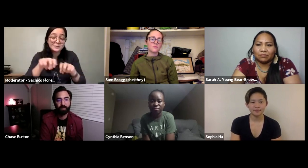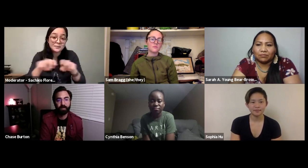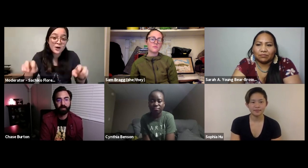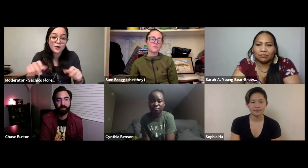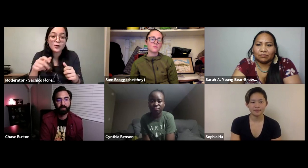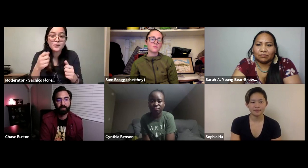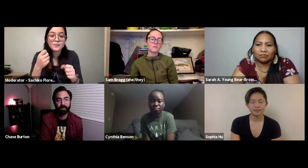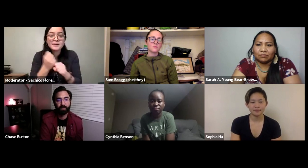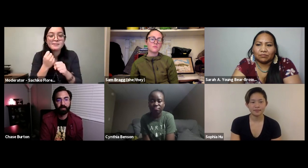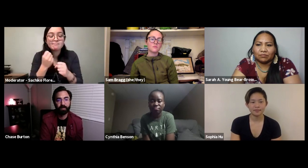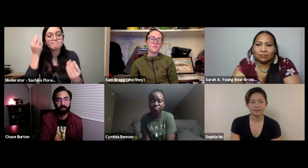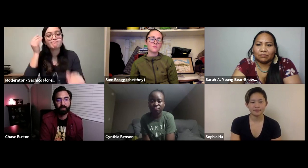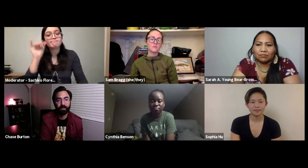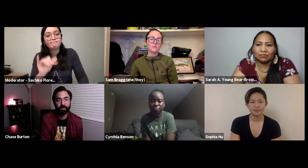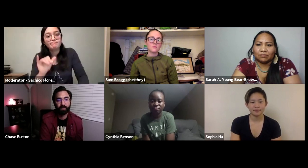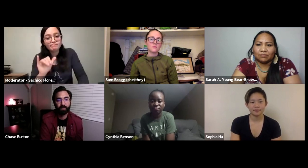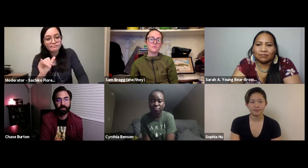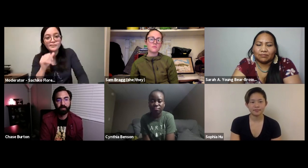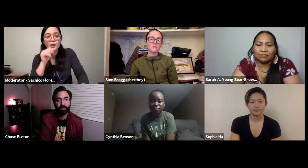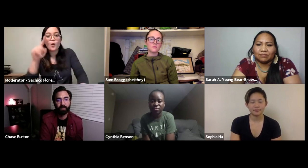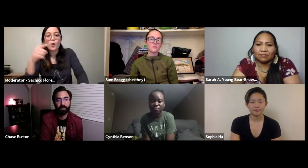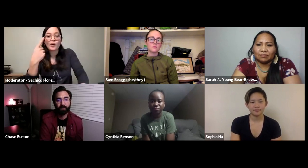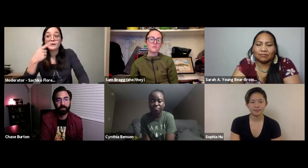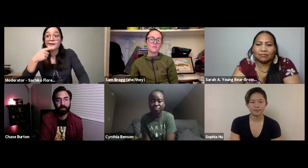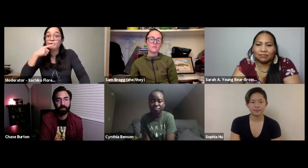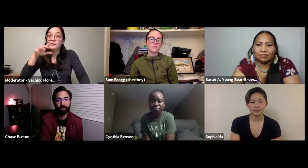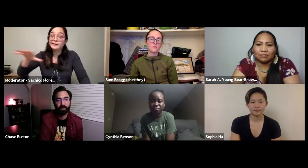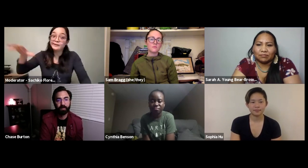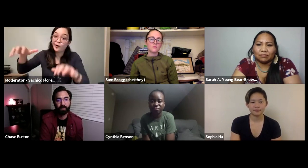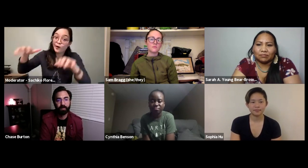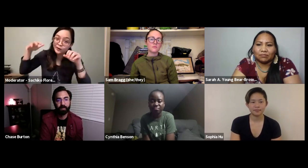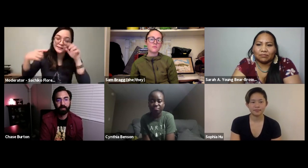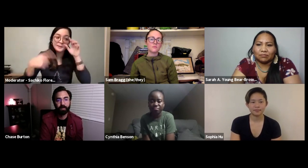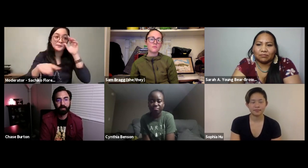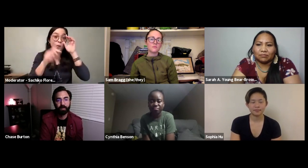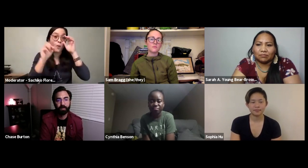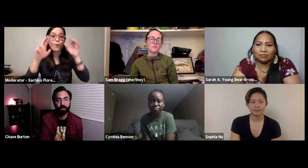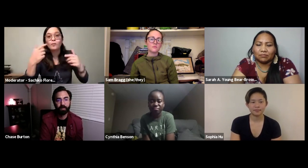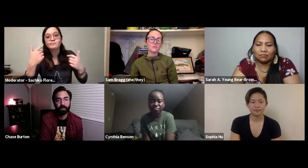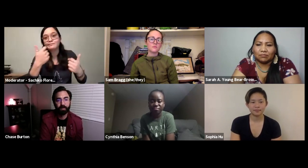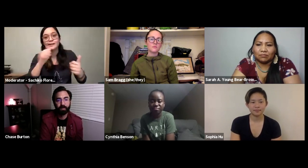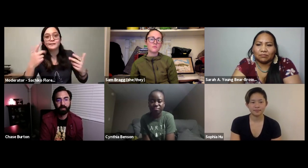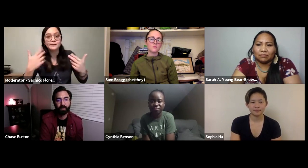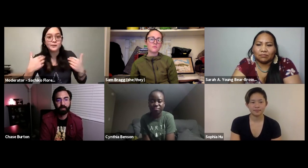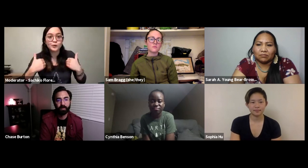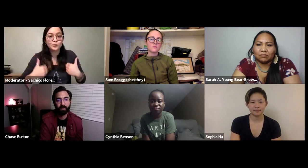really hope that people will watch this panel and I hope they leave thinking about what's